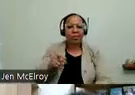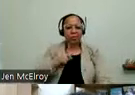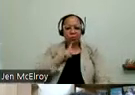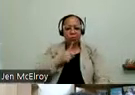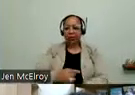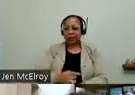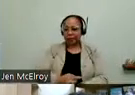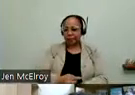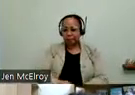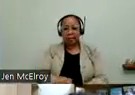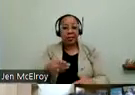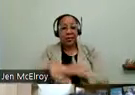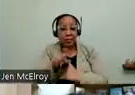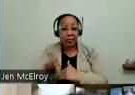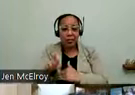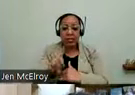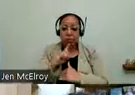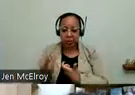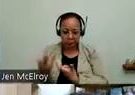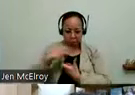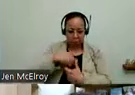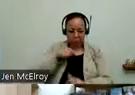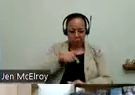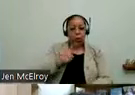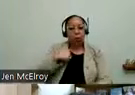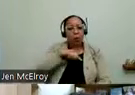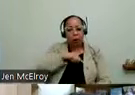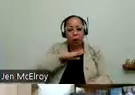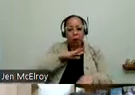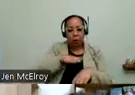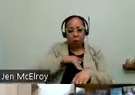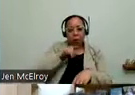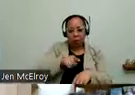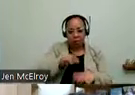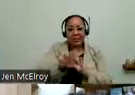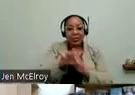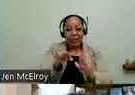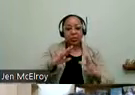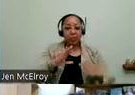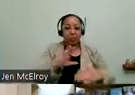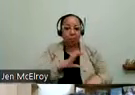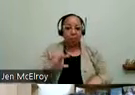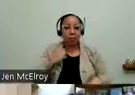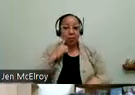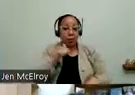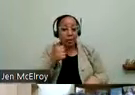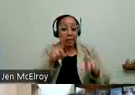a big part of that. And also the selection committee for the ten pilot